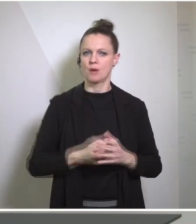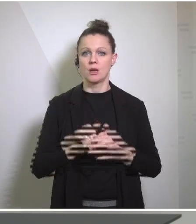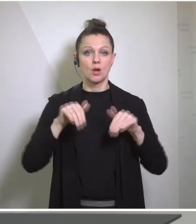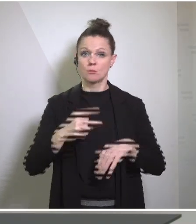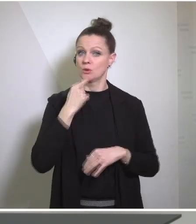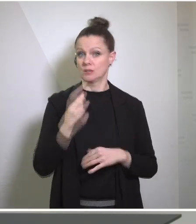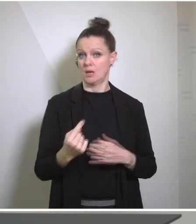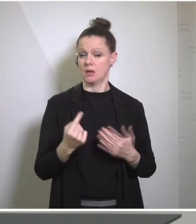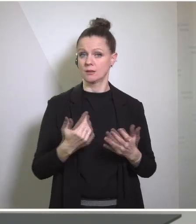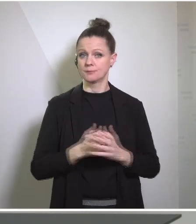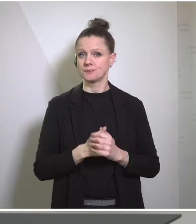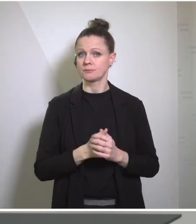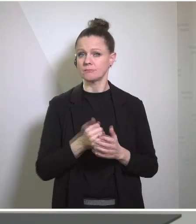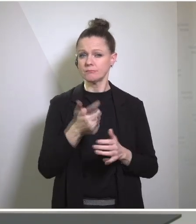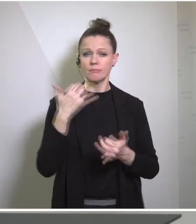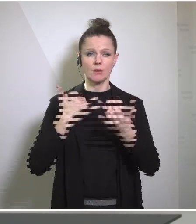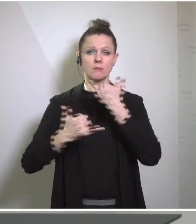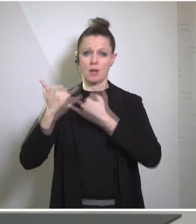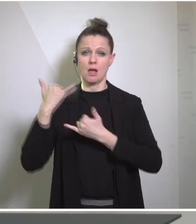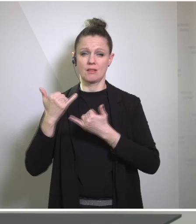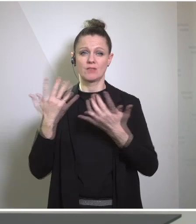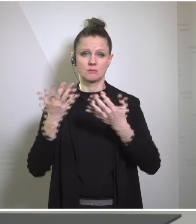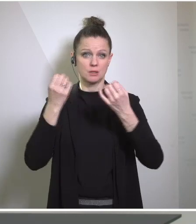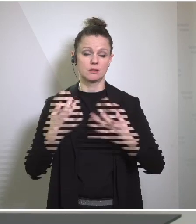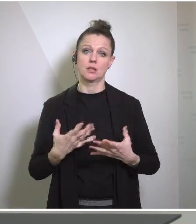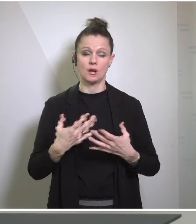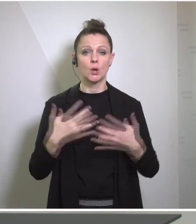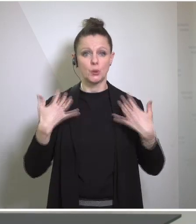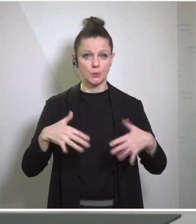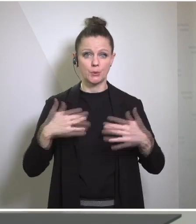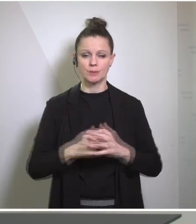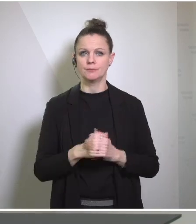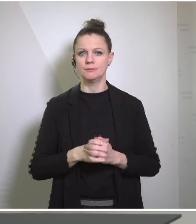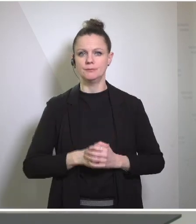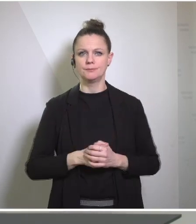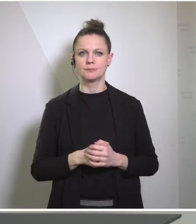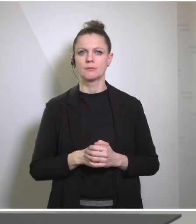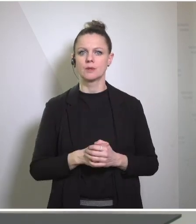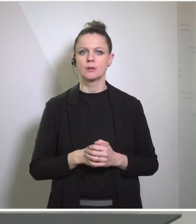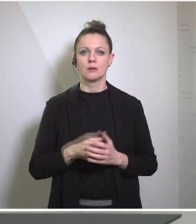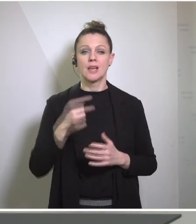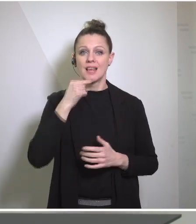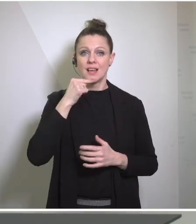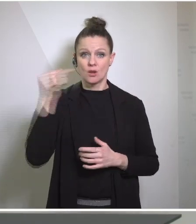over the last couple of years is quite remarkable. The move away from dependence on Russian energy,